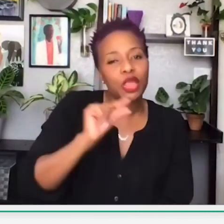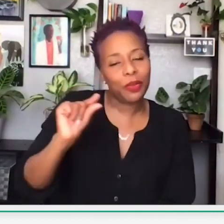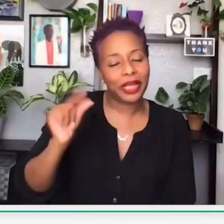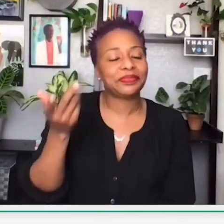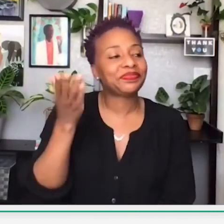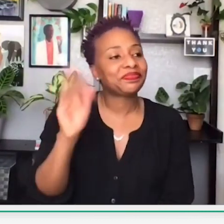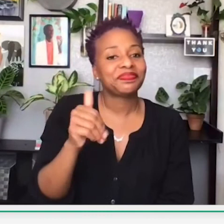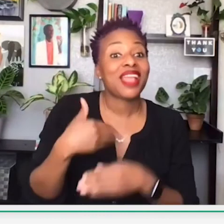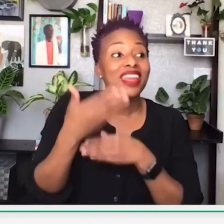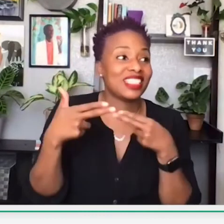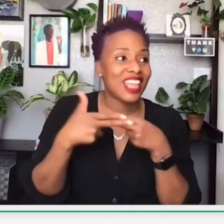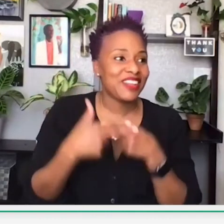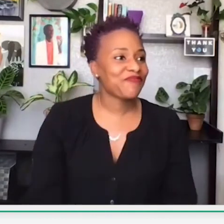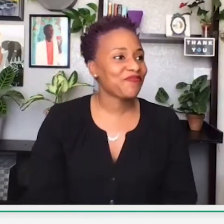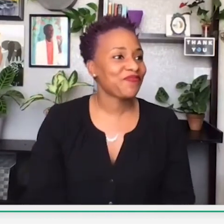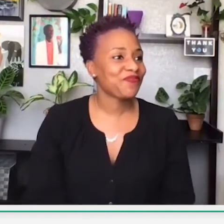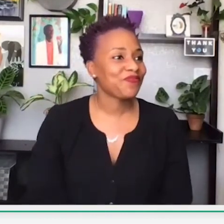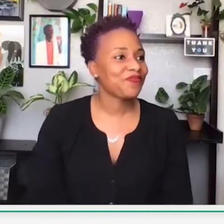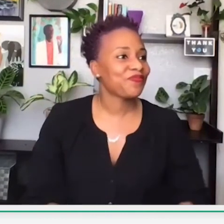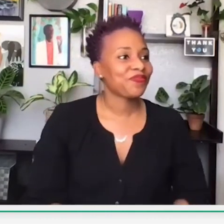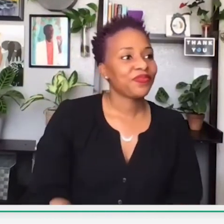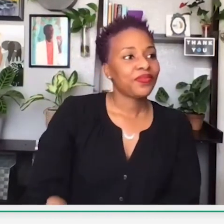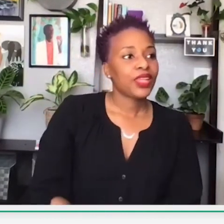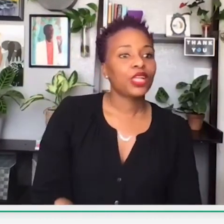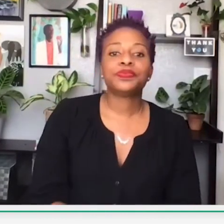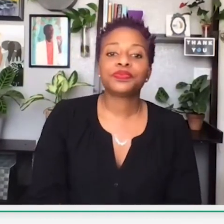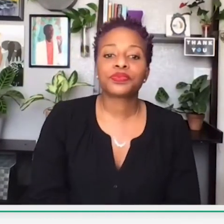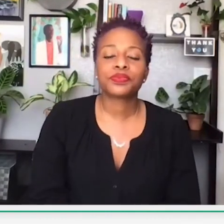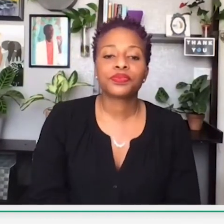think of these businesses throughout the year, every day, 365 days of the year.